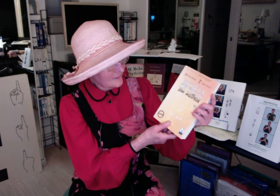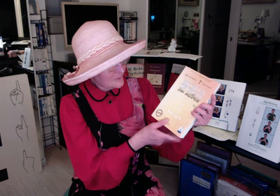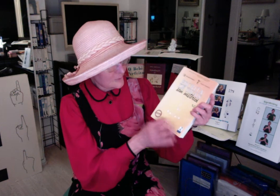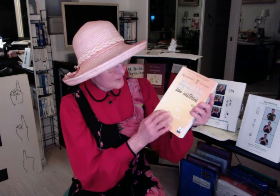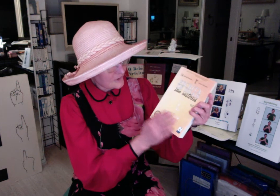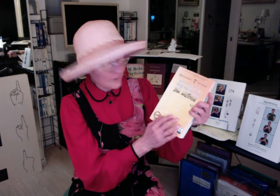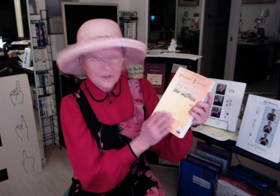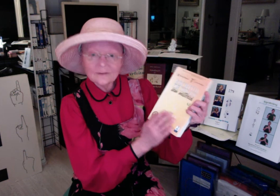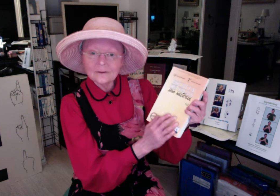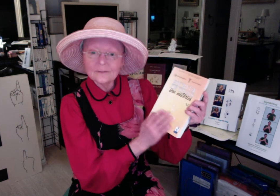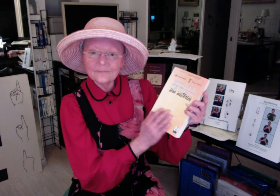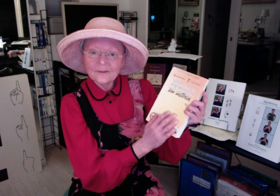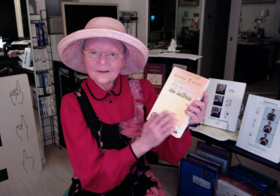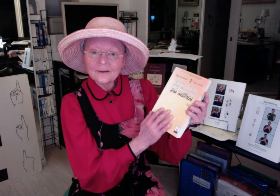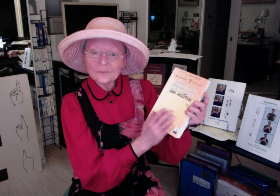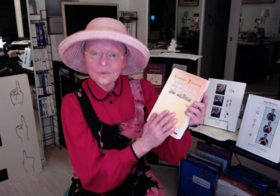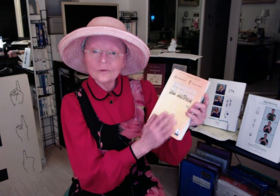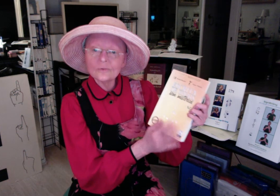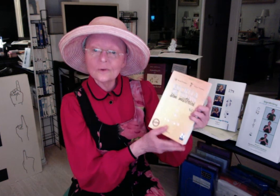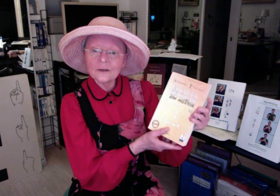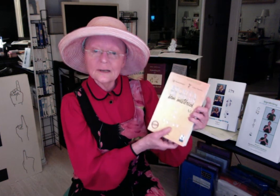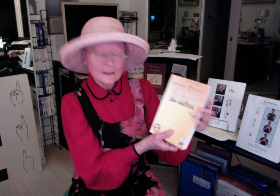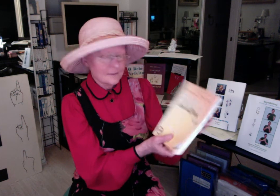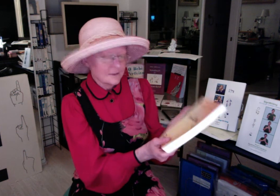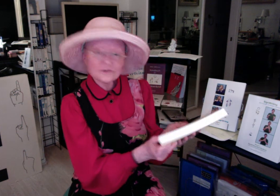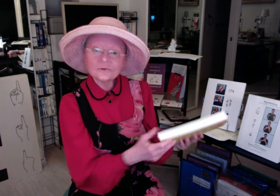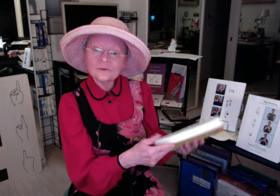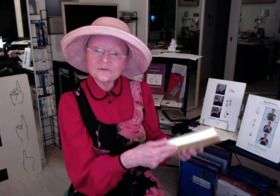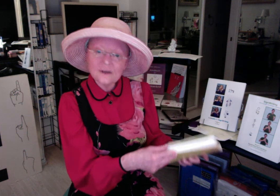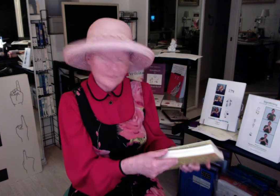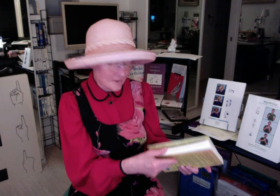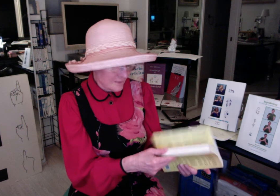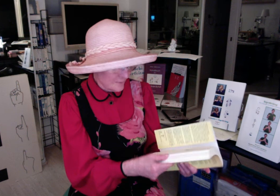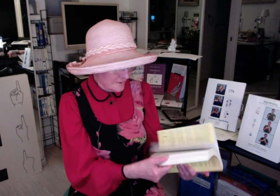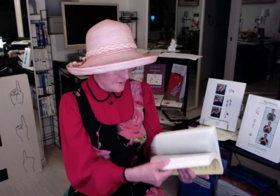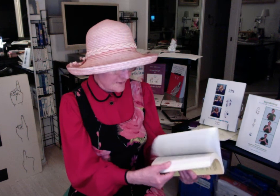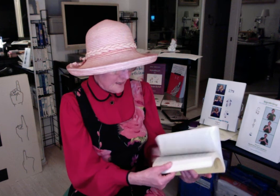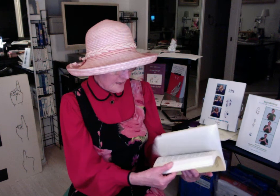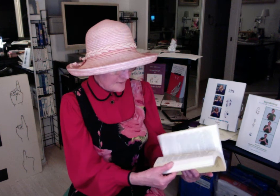book is quite an important one in the history of SignWriting because they